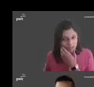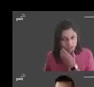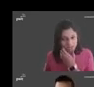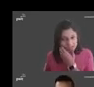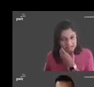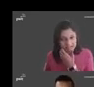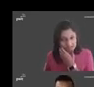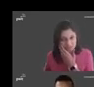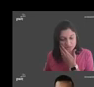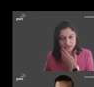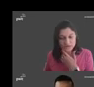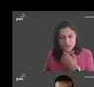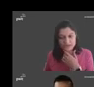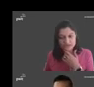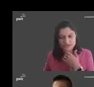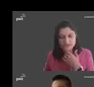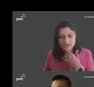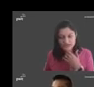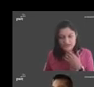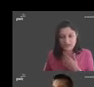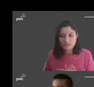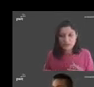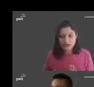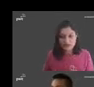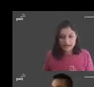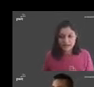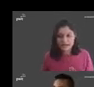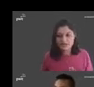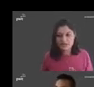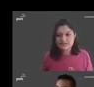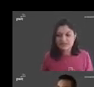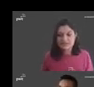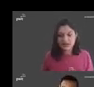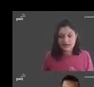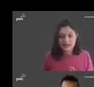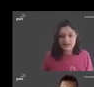So, a design system, right, when it is developed well, it has a good set of guideline,